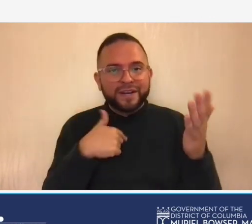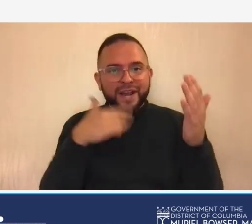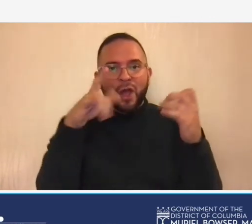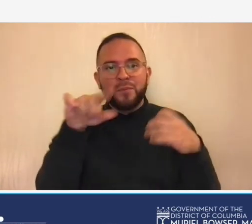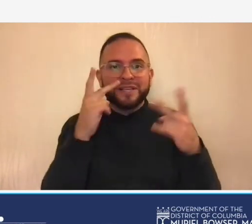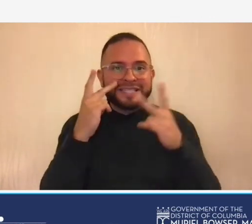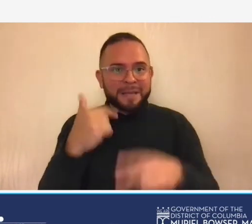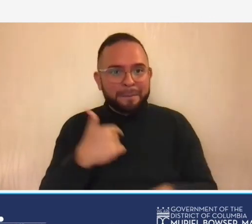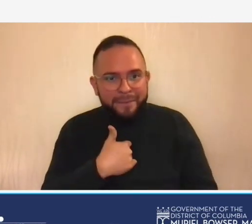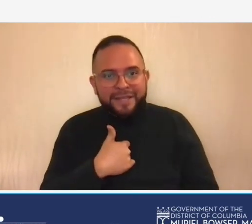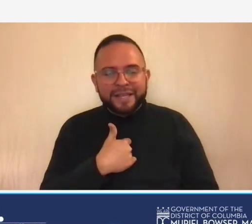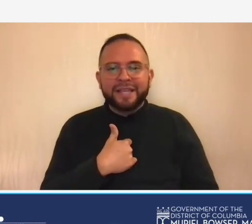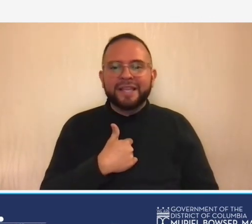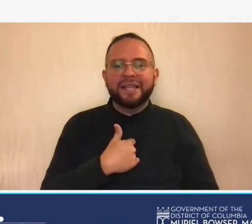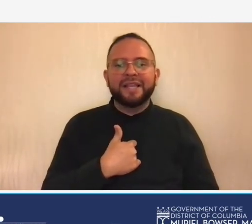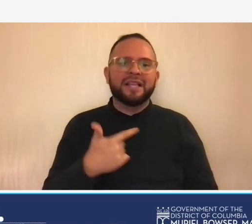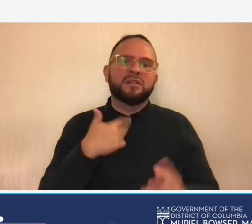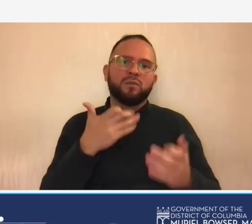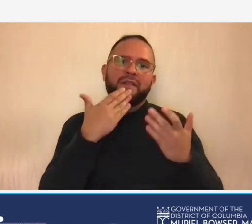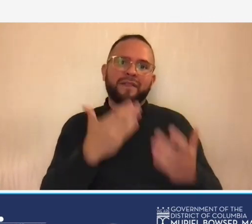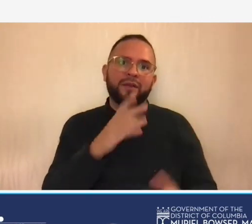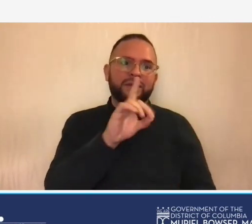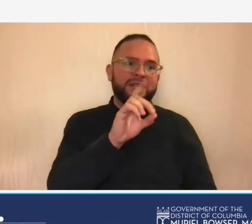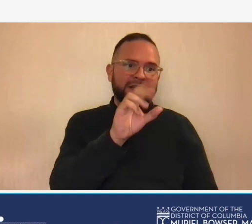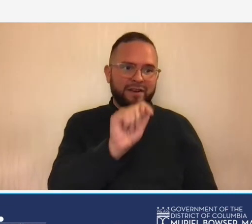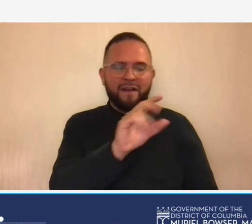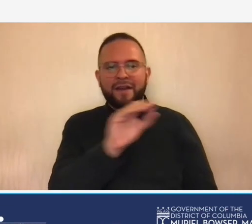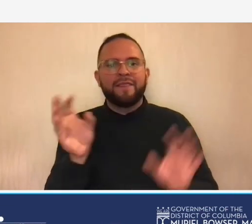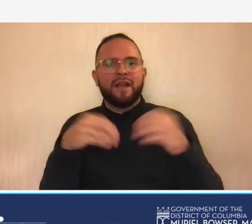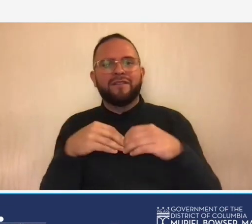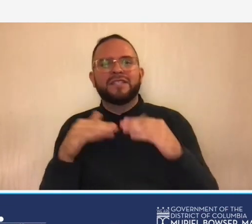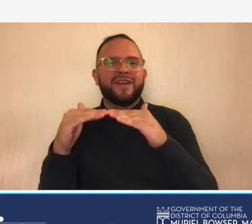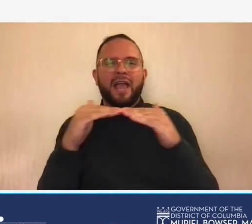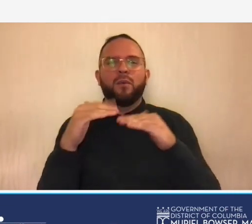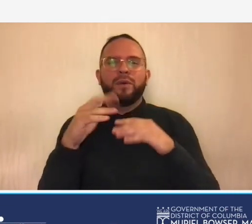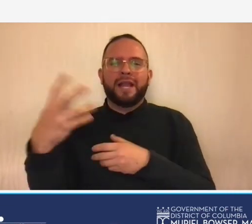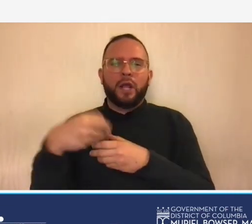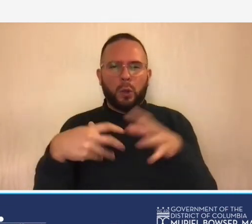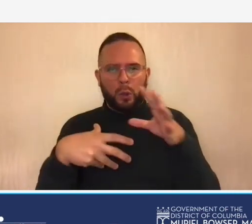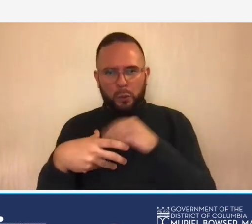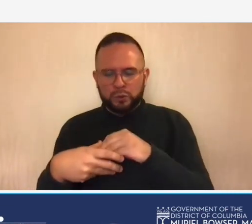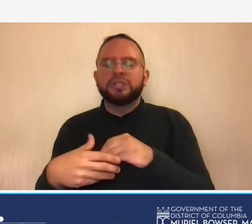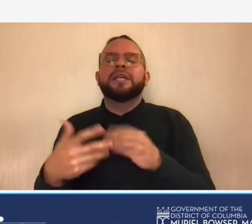behalf of ddot and the office of equity and inclusion and working with um oocfo